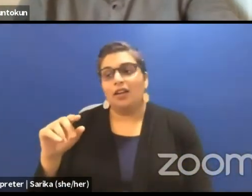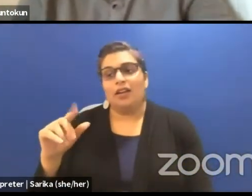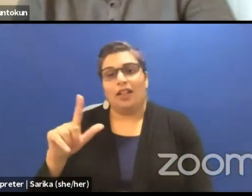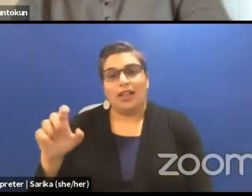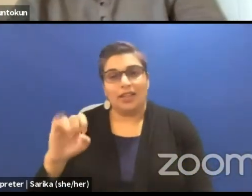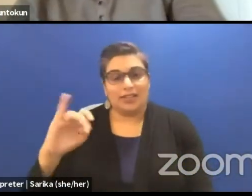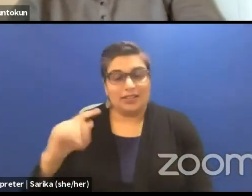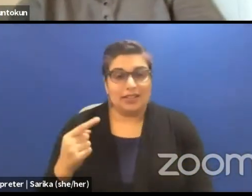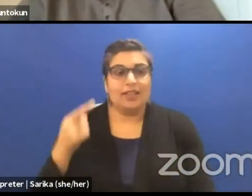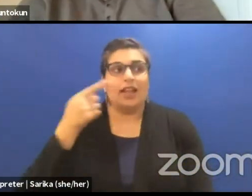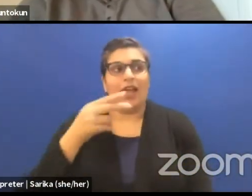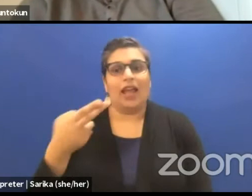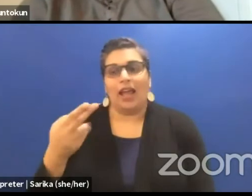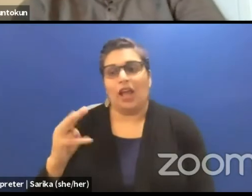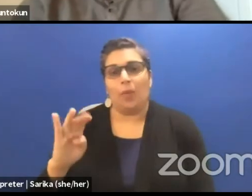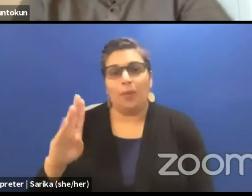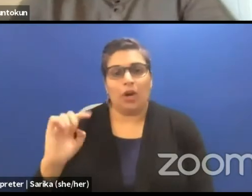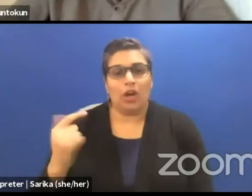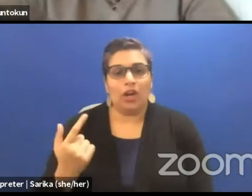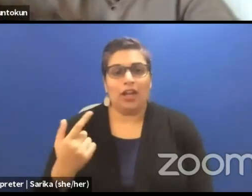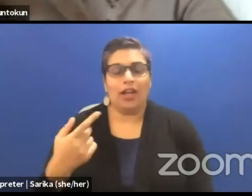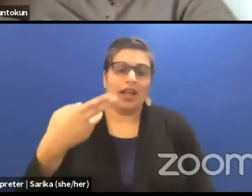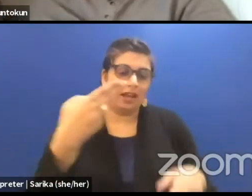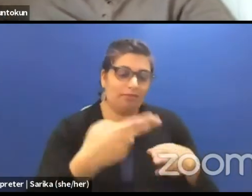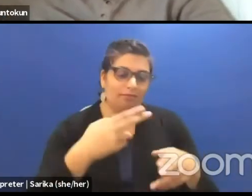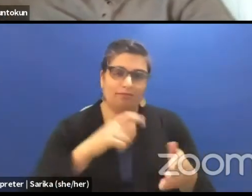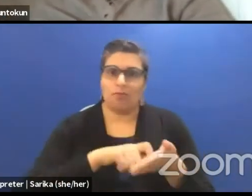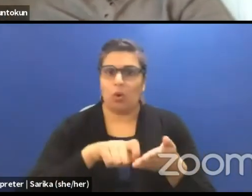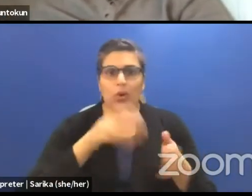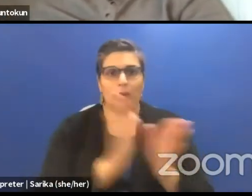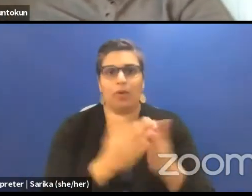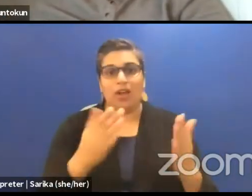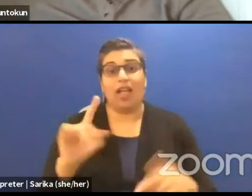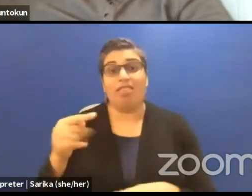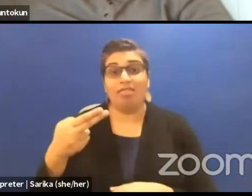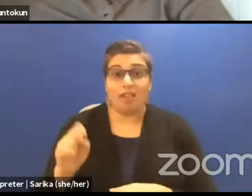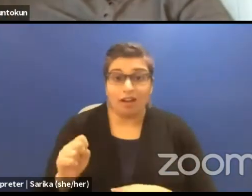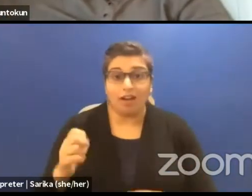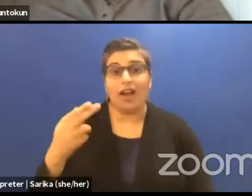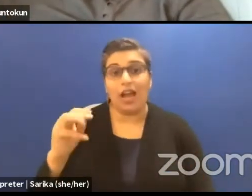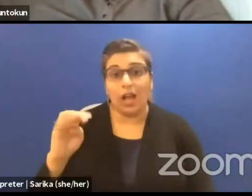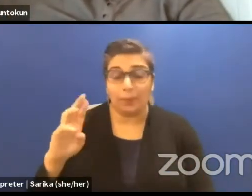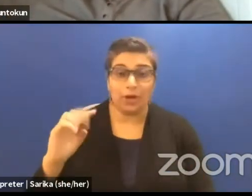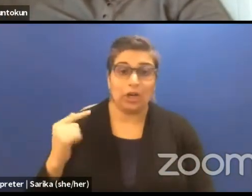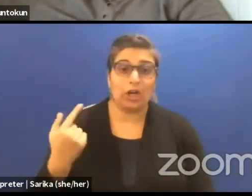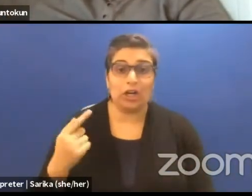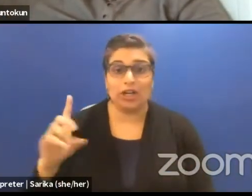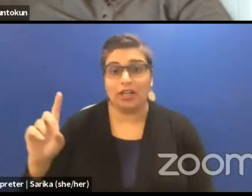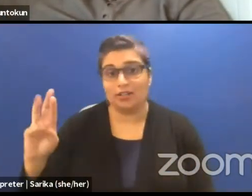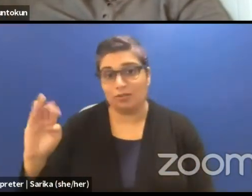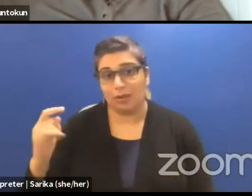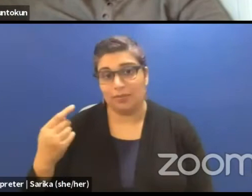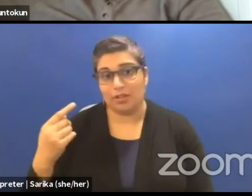And he wrote this book called " The Hamburg Dramaturgy," which is seen as a founding document in understanding of what dramaturgy means.